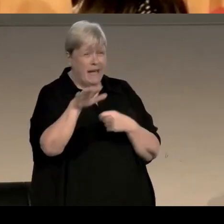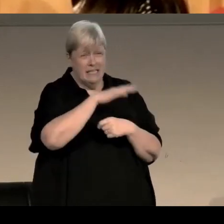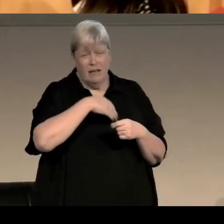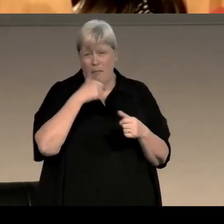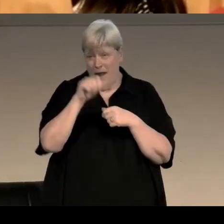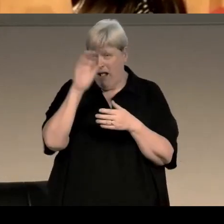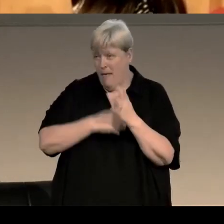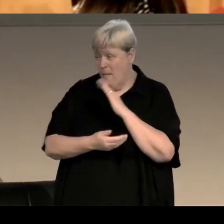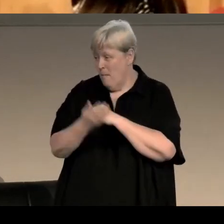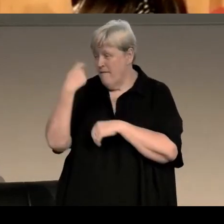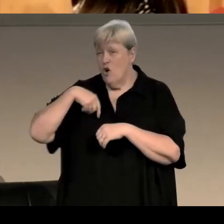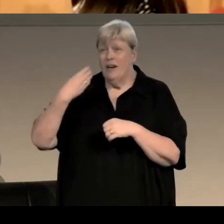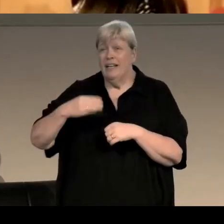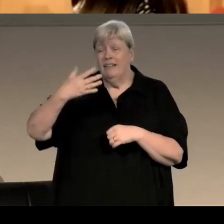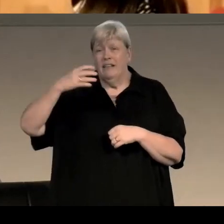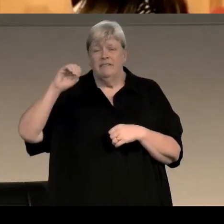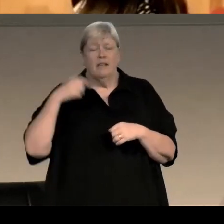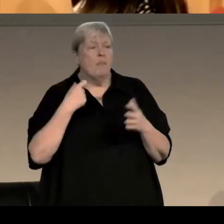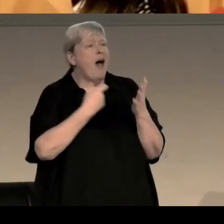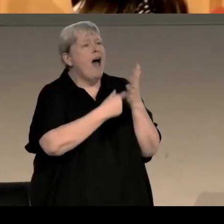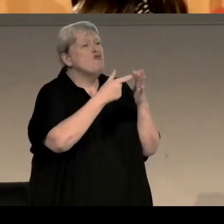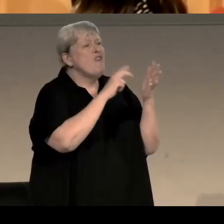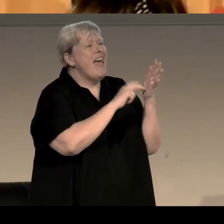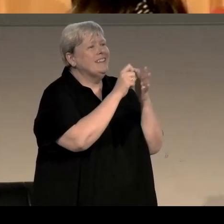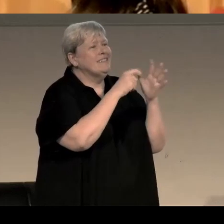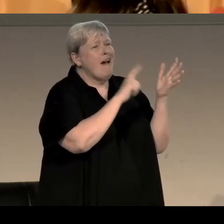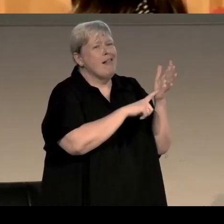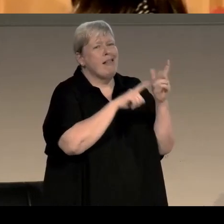But again, with Rendell what I liked was the variety and the scope of her work.